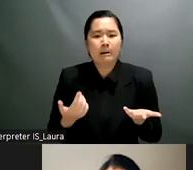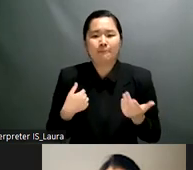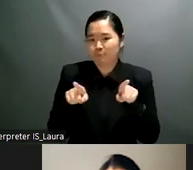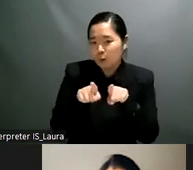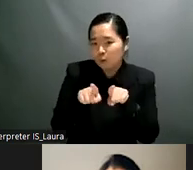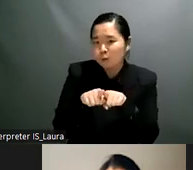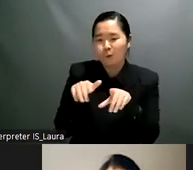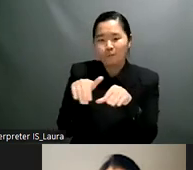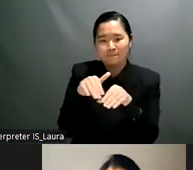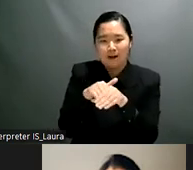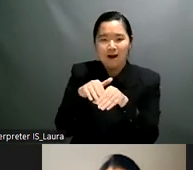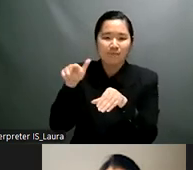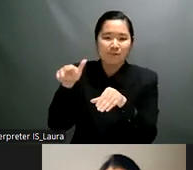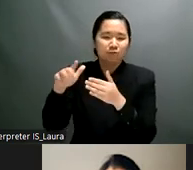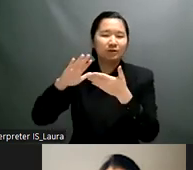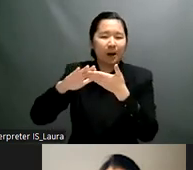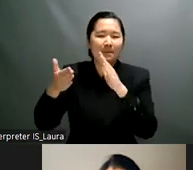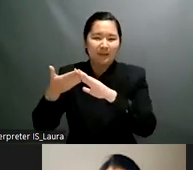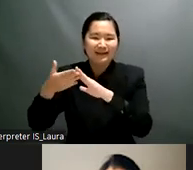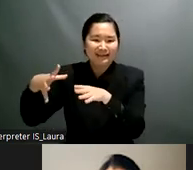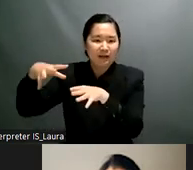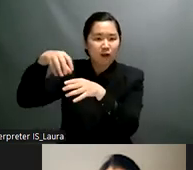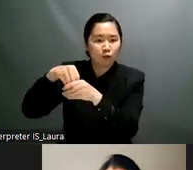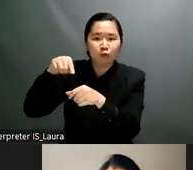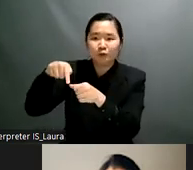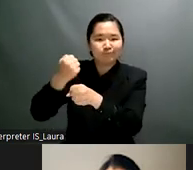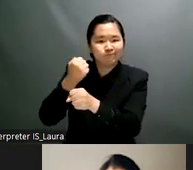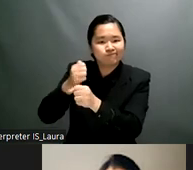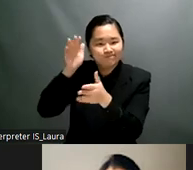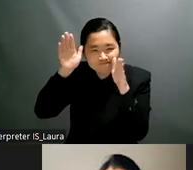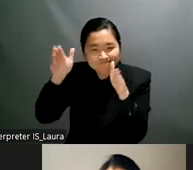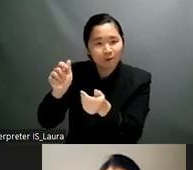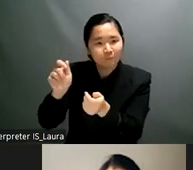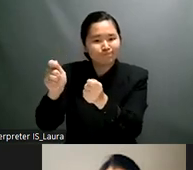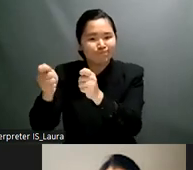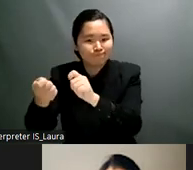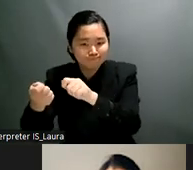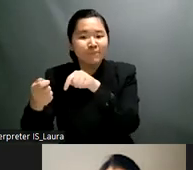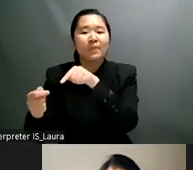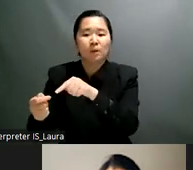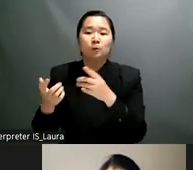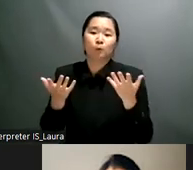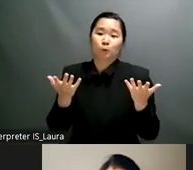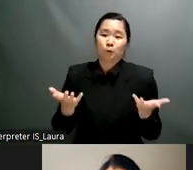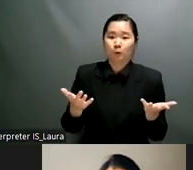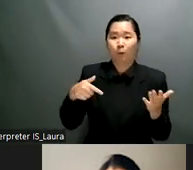taking off um these very vibrant discussions we've had for the past few hours in the civil set